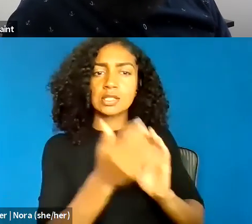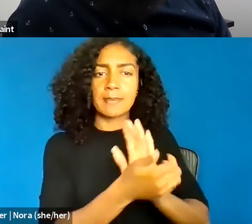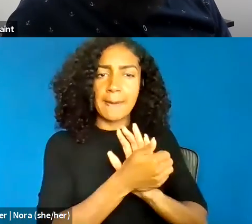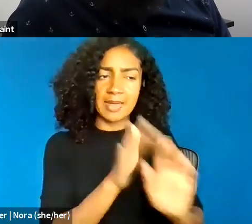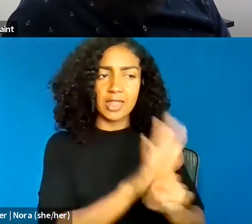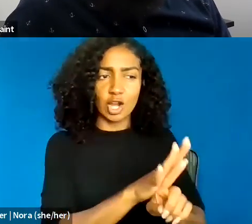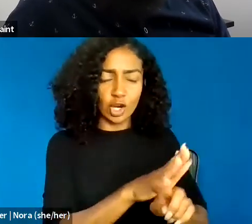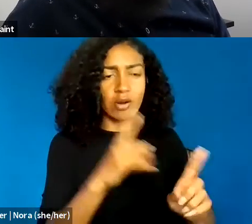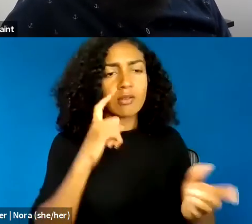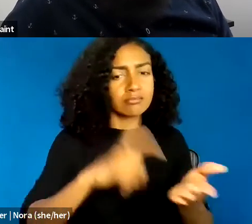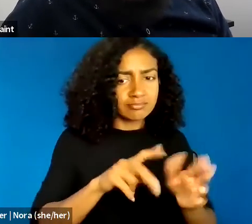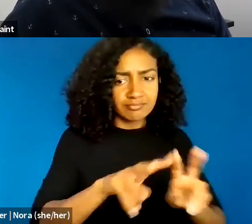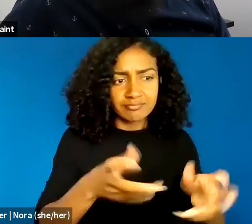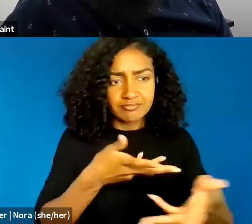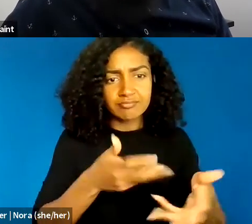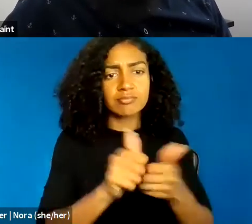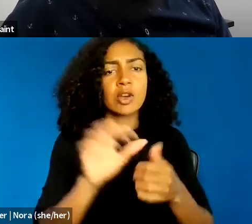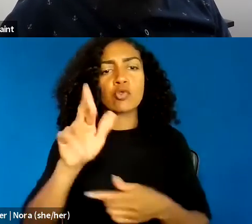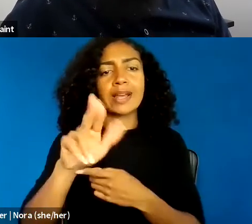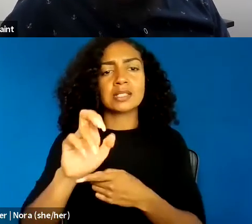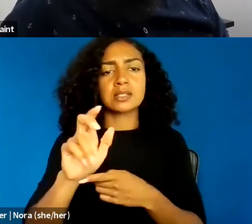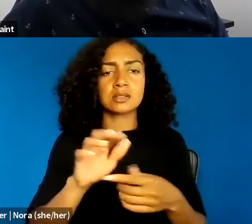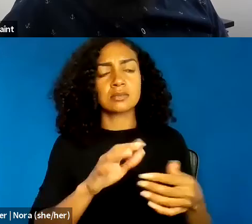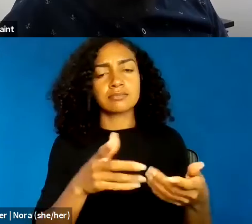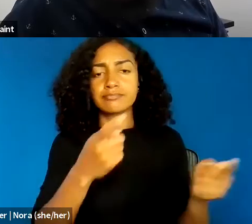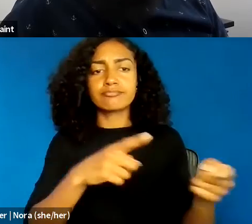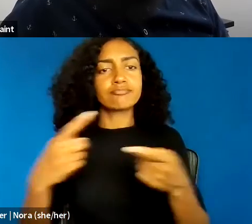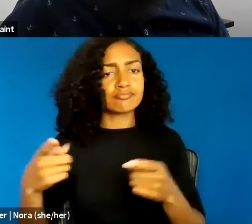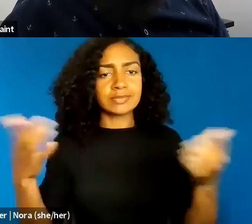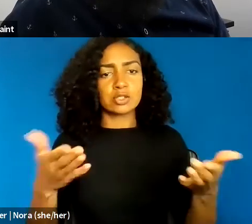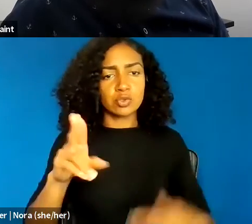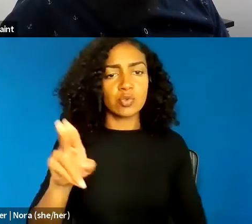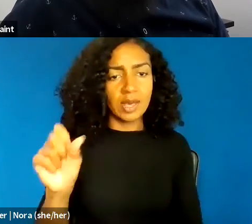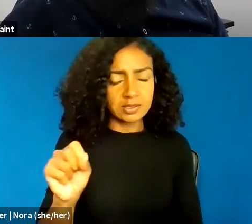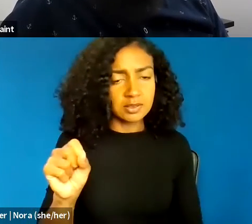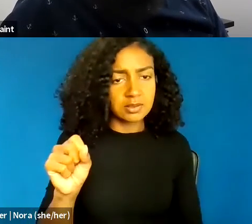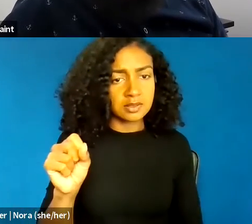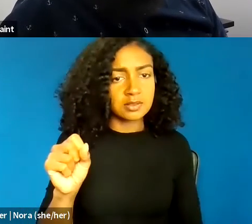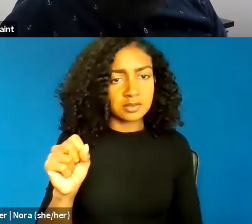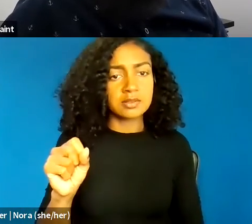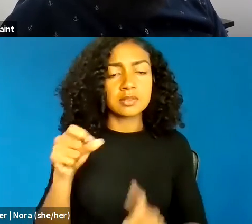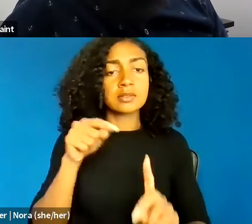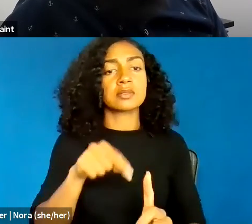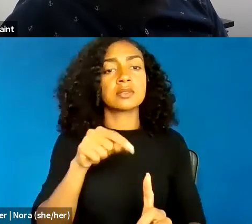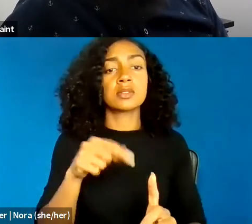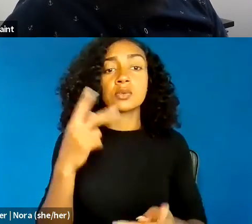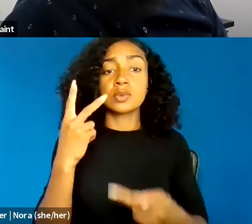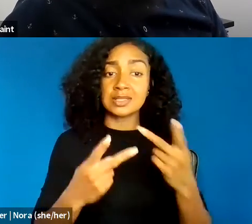Such tensions, masked by seemingly neutral constitutional constructs, rationalize the iron fist of the penal state